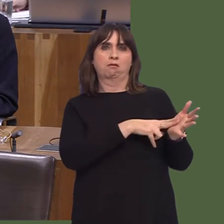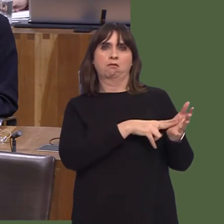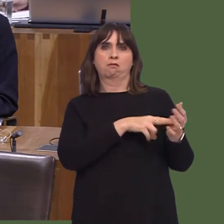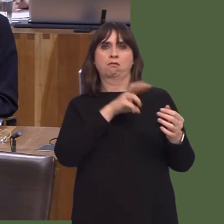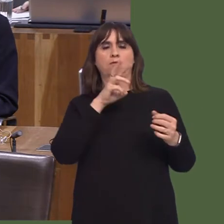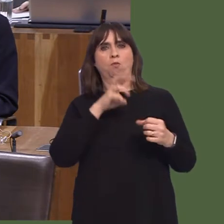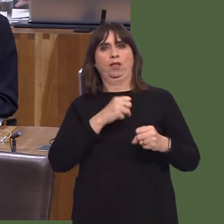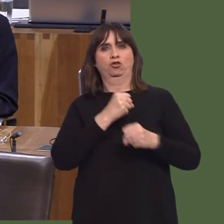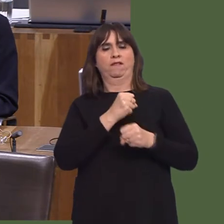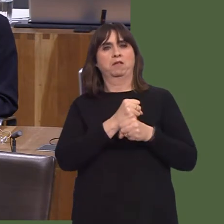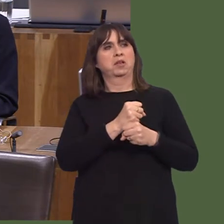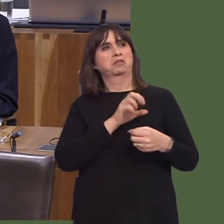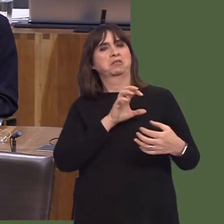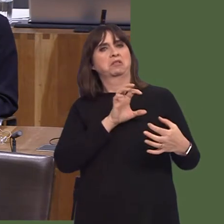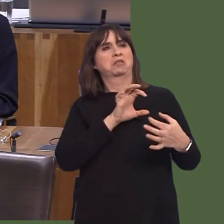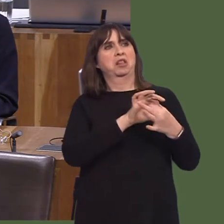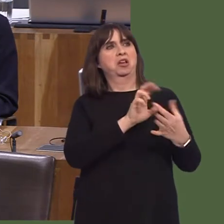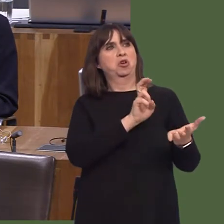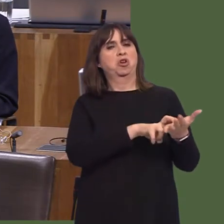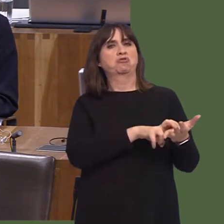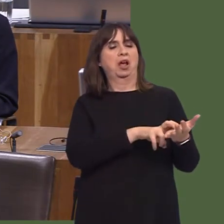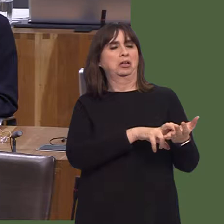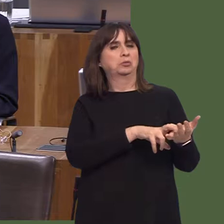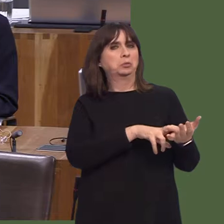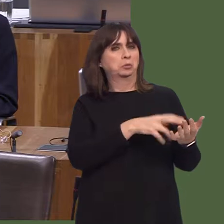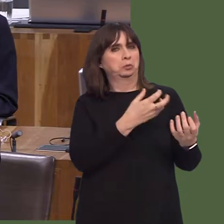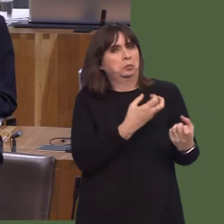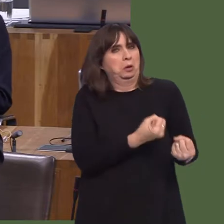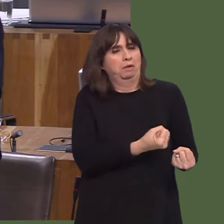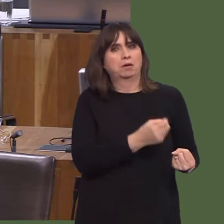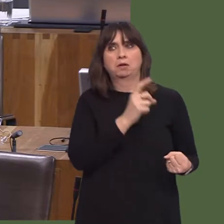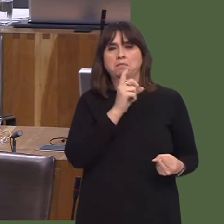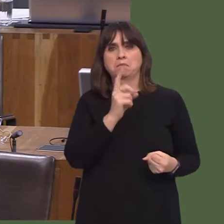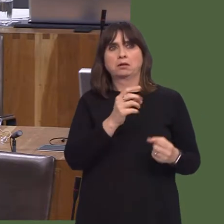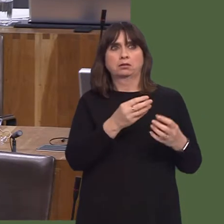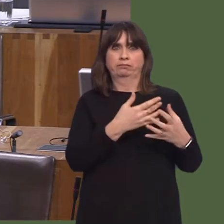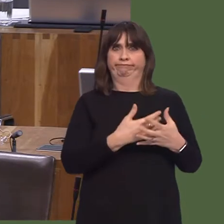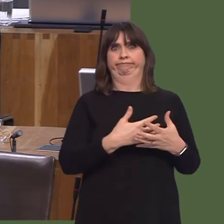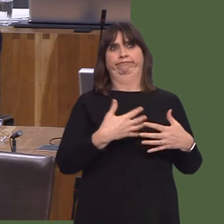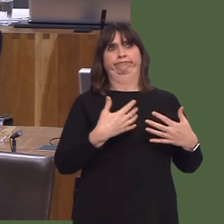to Abellio's bid. There are only three bidders in the contest at the moment.